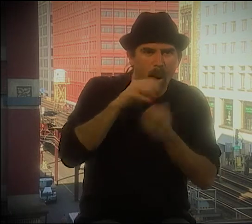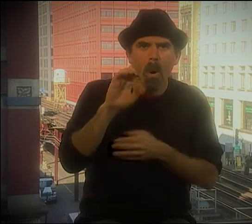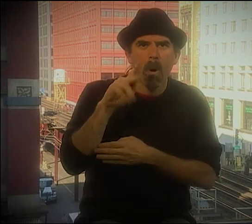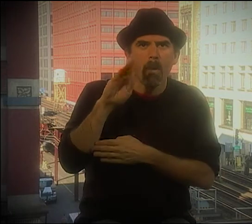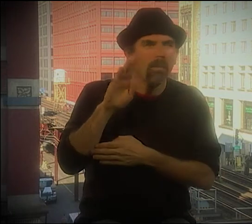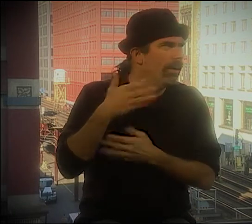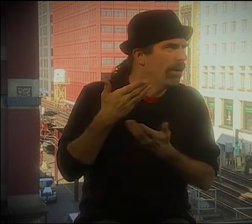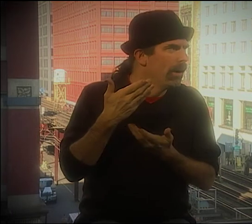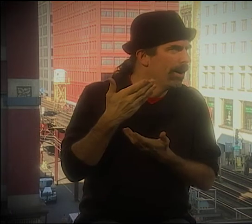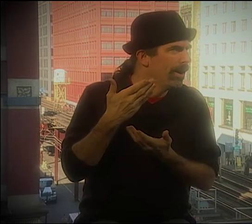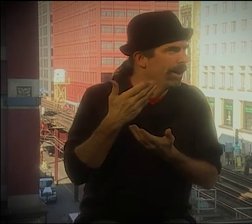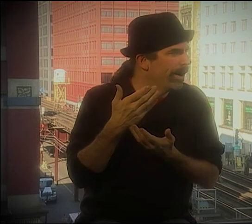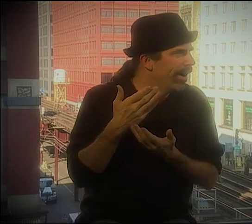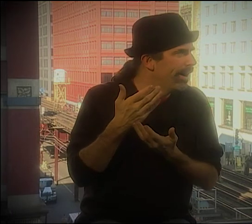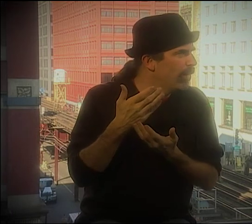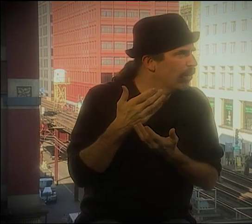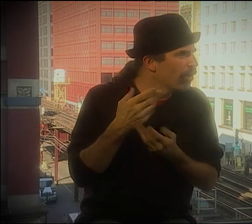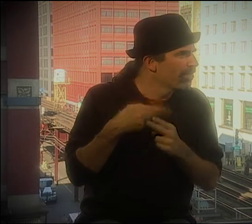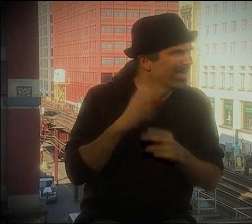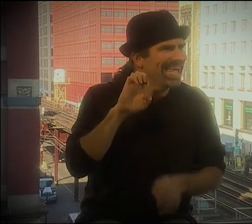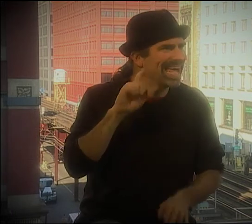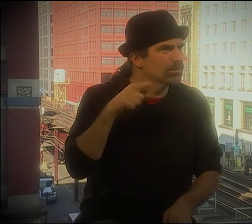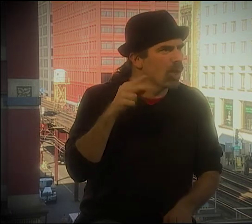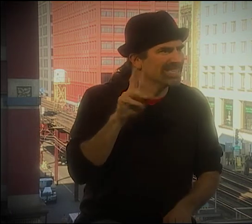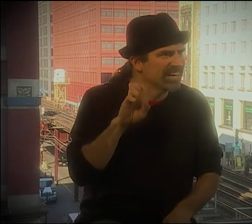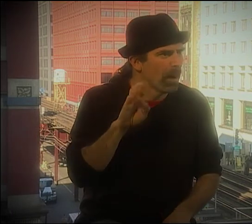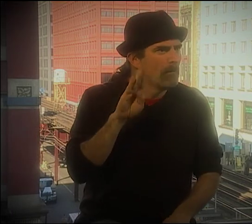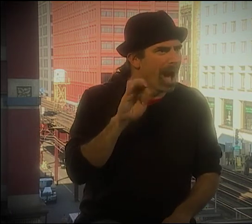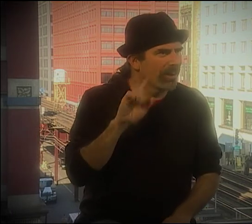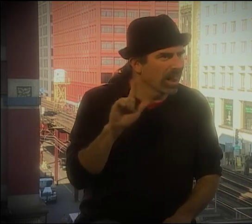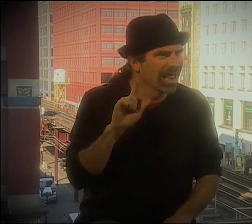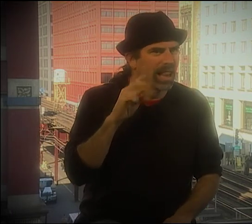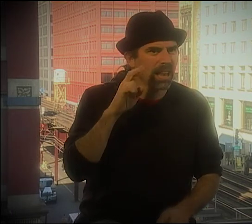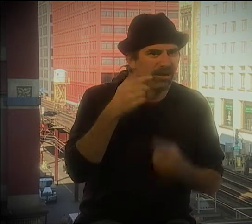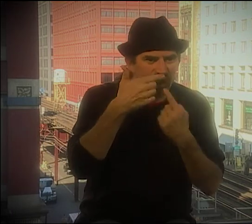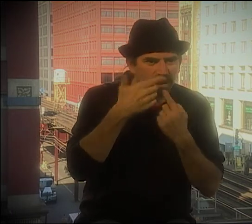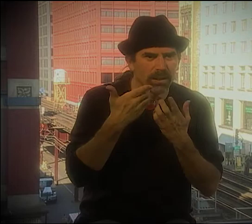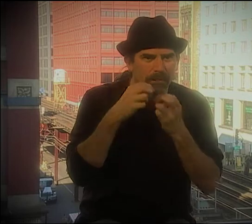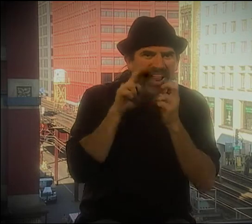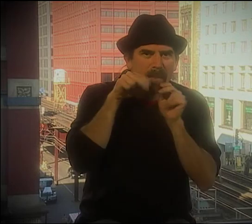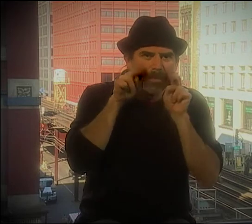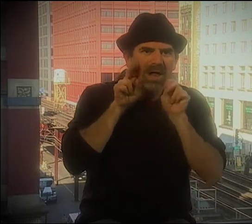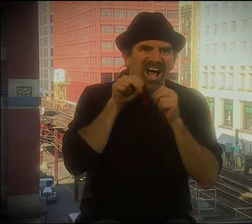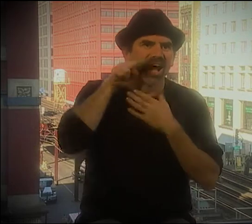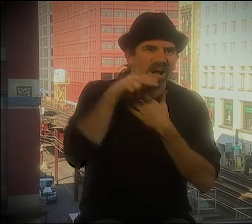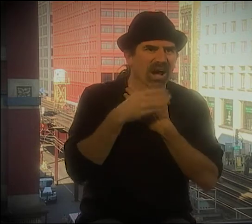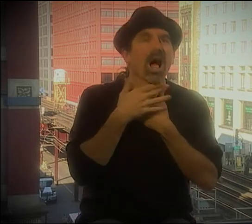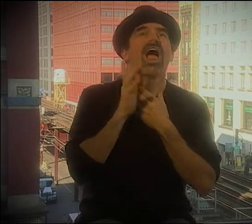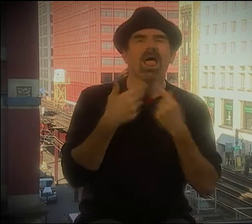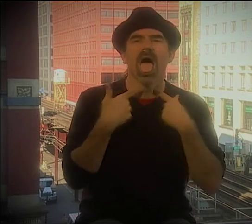YOU KNOW, ALL THOSE YEARS OF BEING ADMONISHED FOR NOT SAYING ANYTHING THE RIGHT WAY. I HAD TO THINK ABOUT WHERE MY